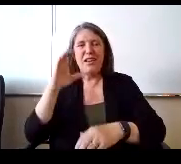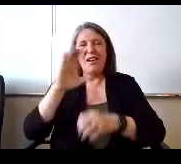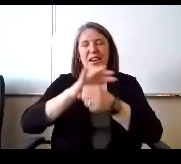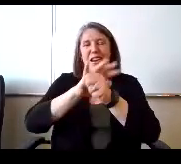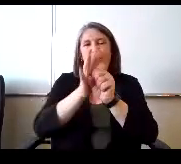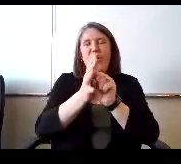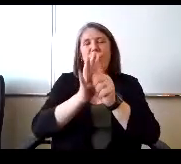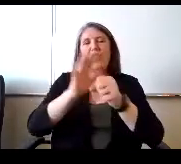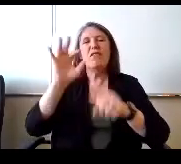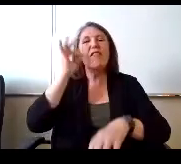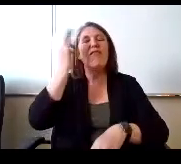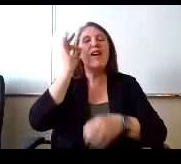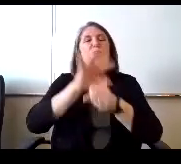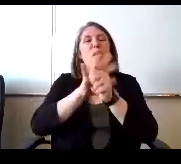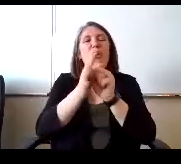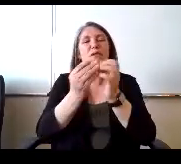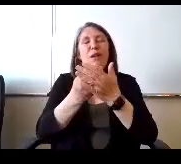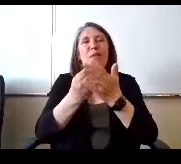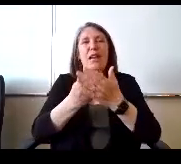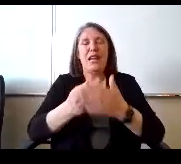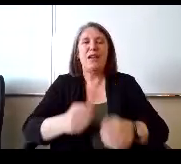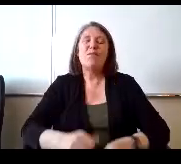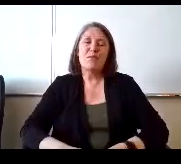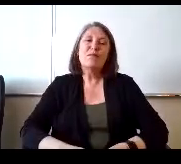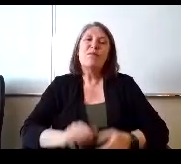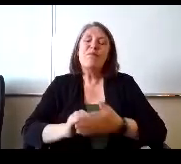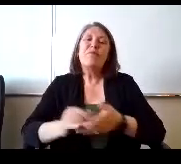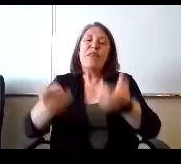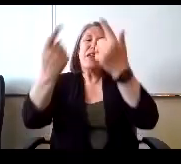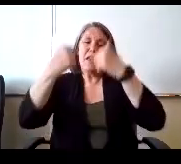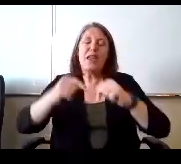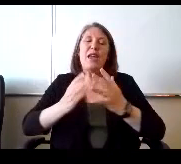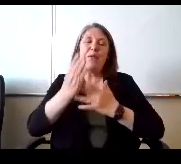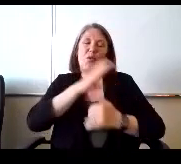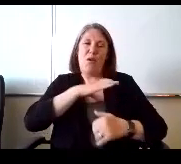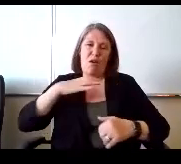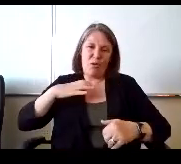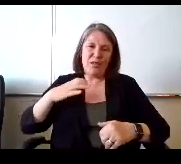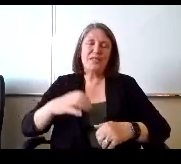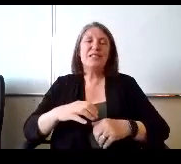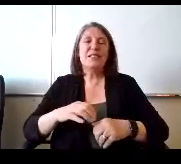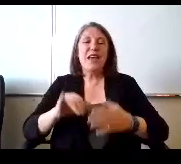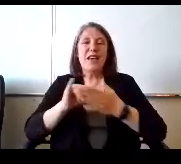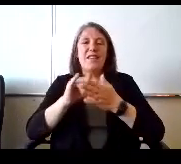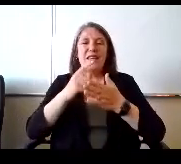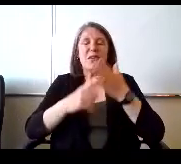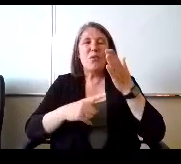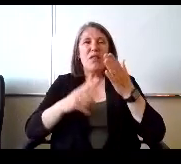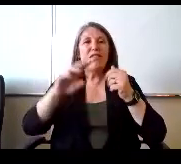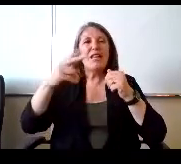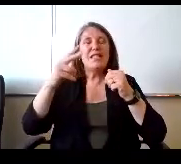Federal covered money that came through Congress, and that this is with this second installment of money.